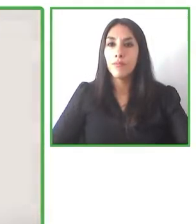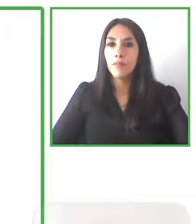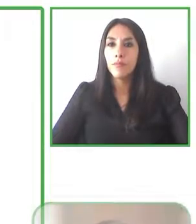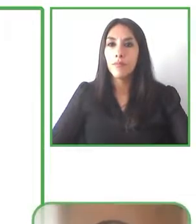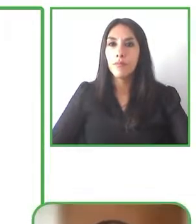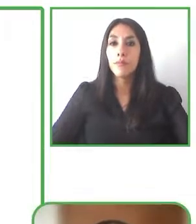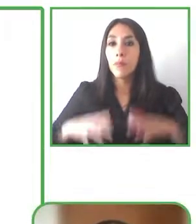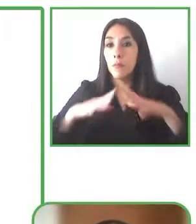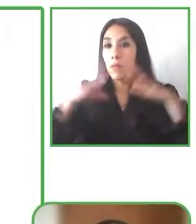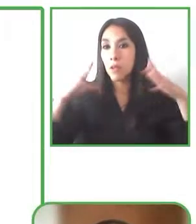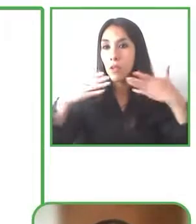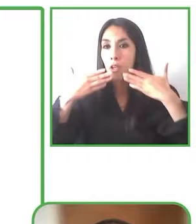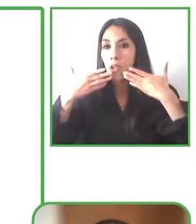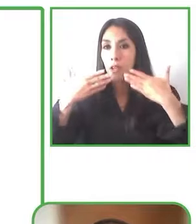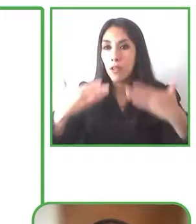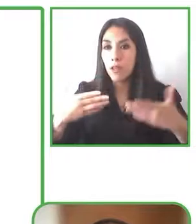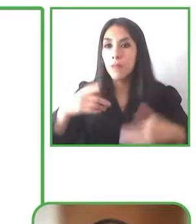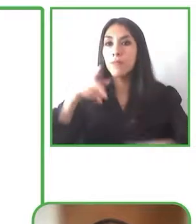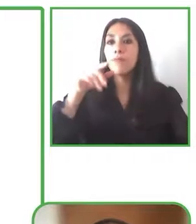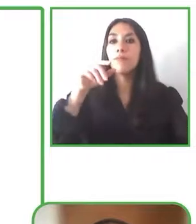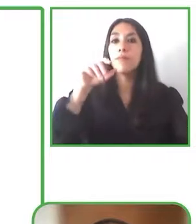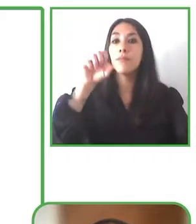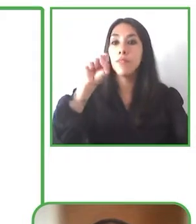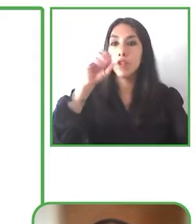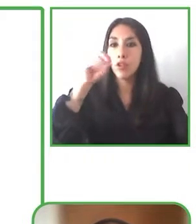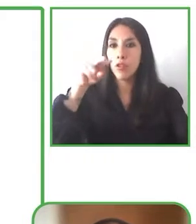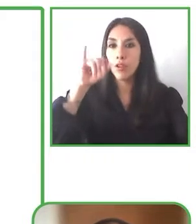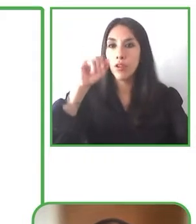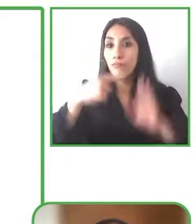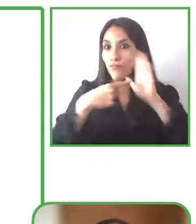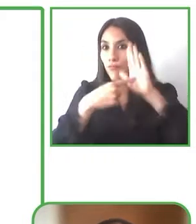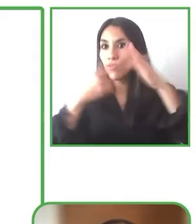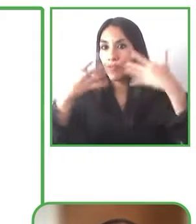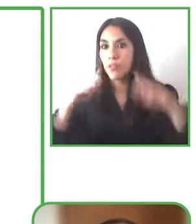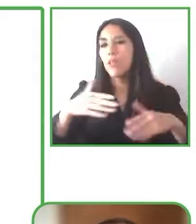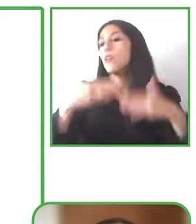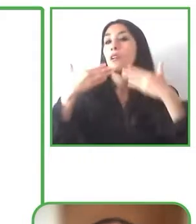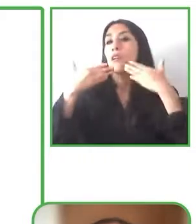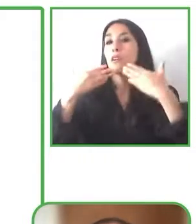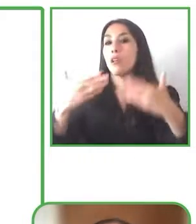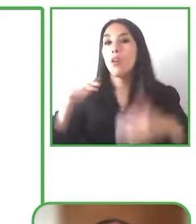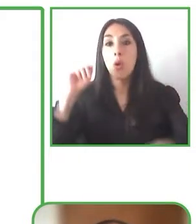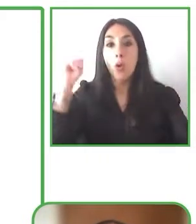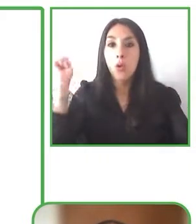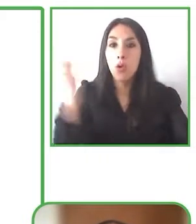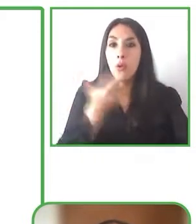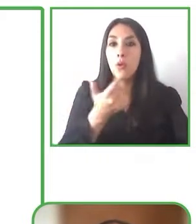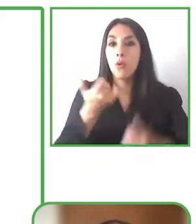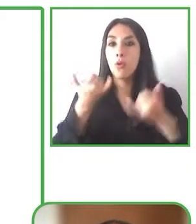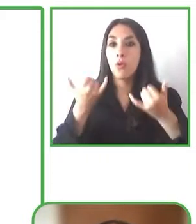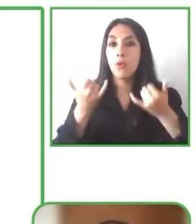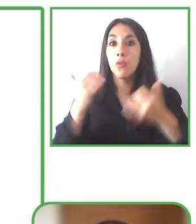Thank you, Sonia, for that presentation and thank you all for this instance to